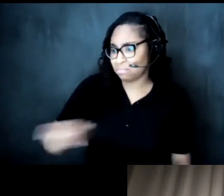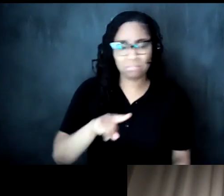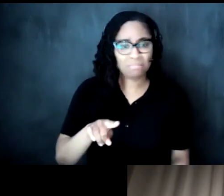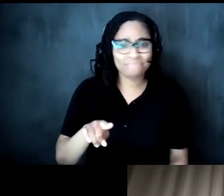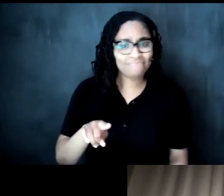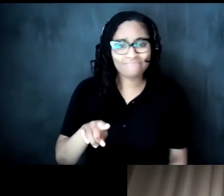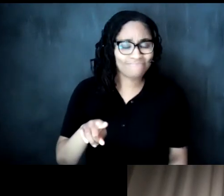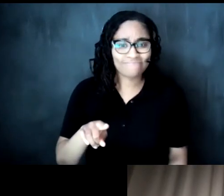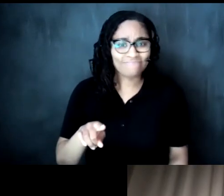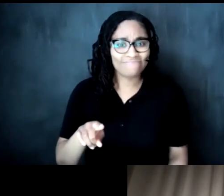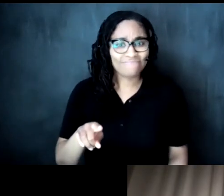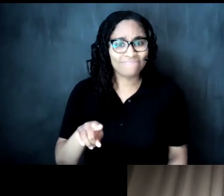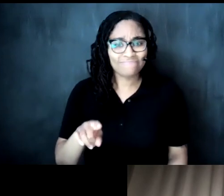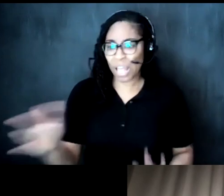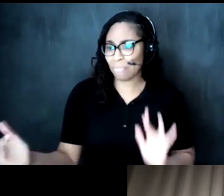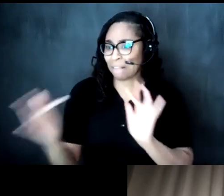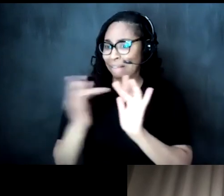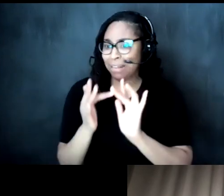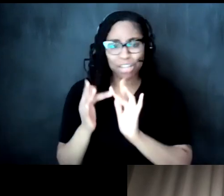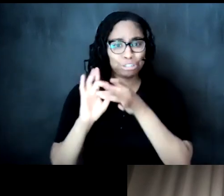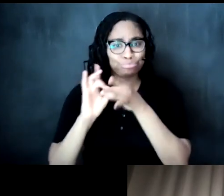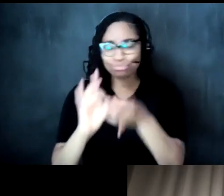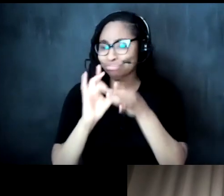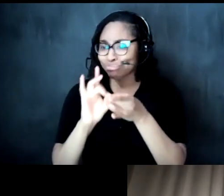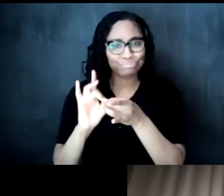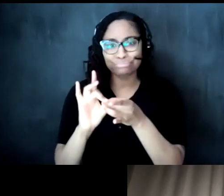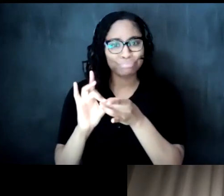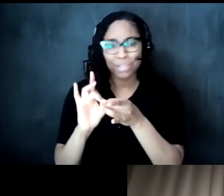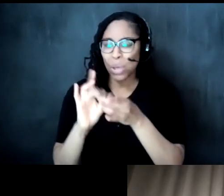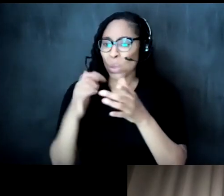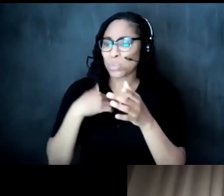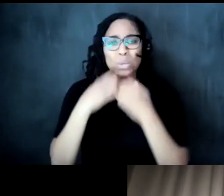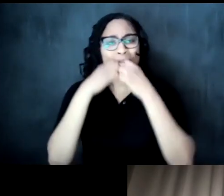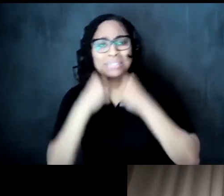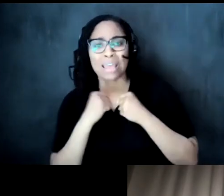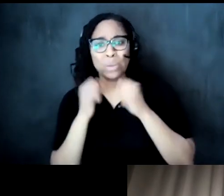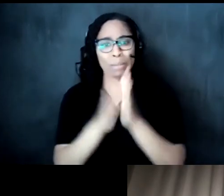the same sorts of connections to the sacred texts that uh that their four parents did